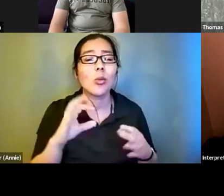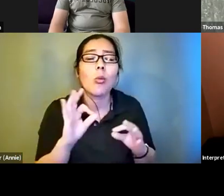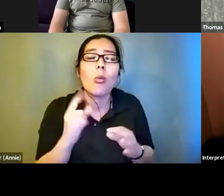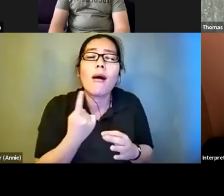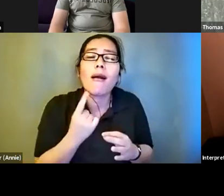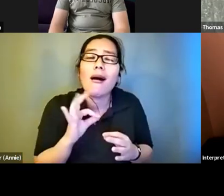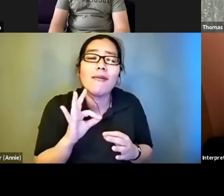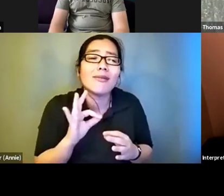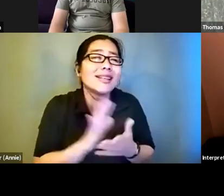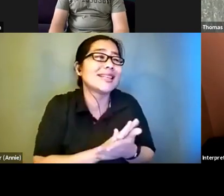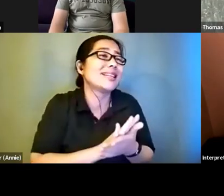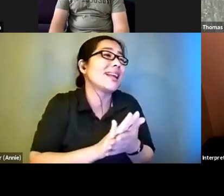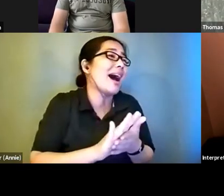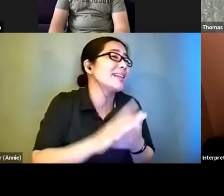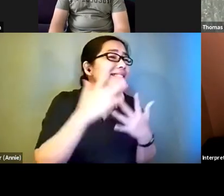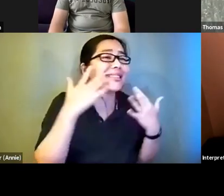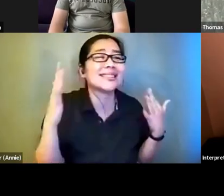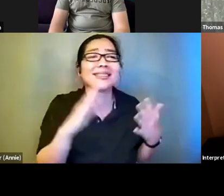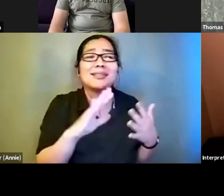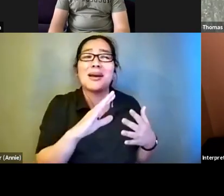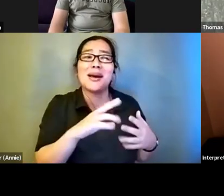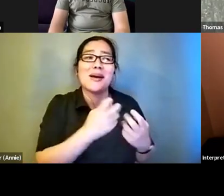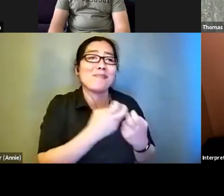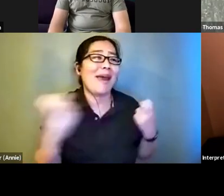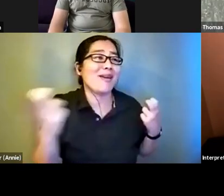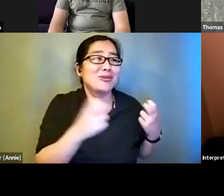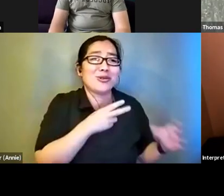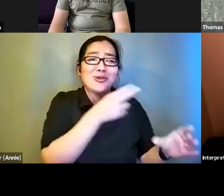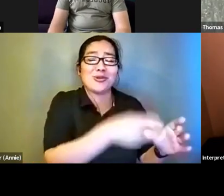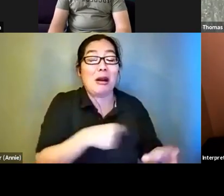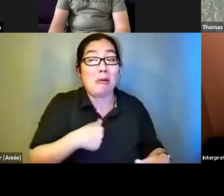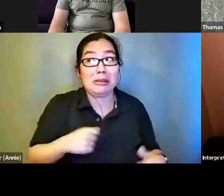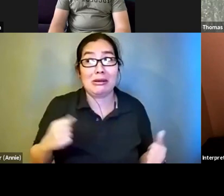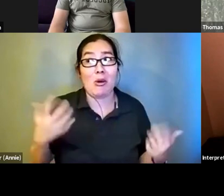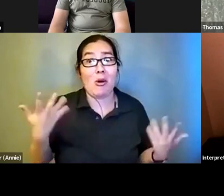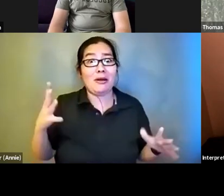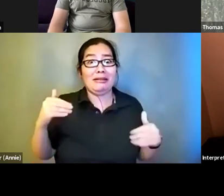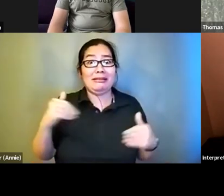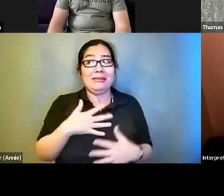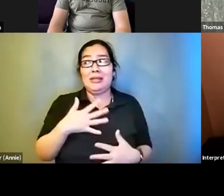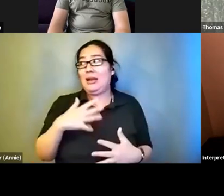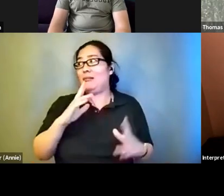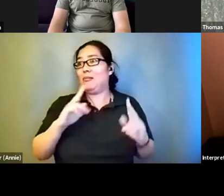on. I was very intimidated. Everybody here is an audio description heavy